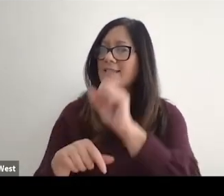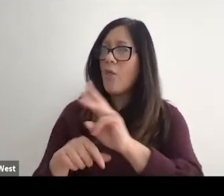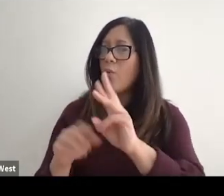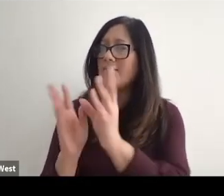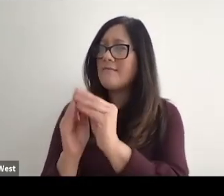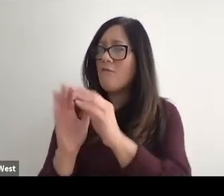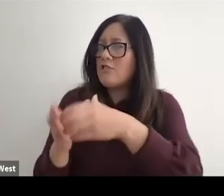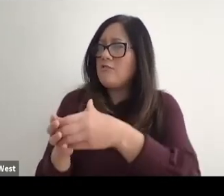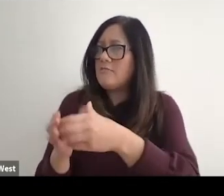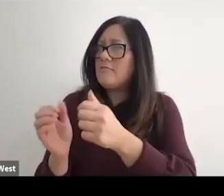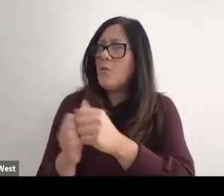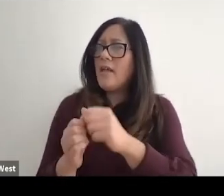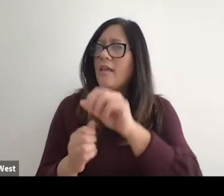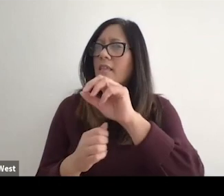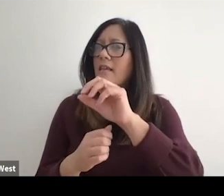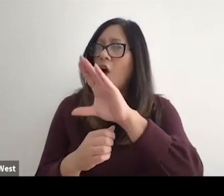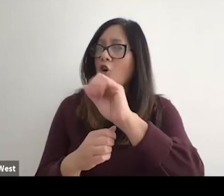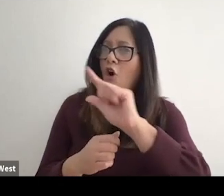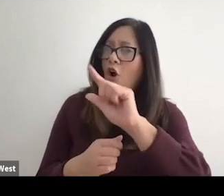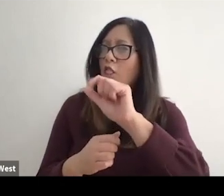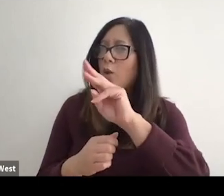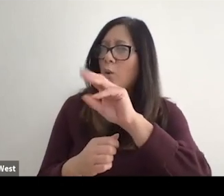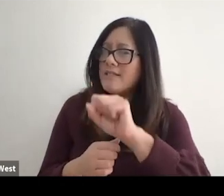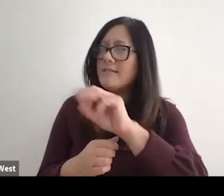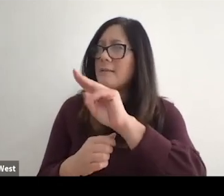and you jumped against Carl Lewis, do you think with artificial limb